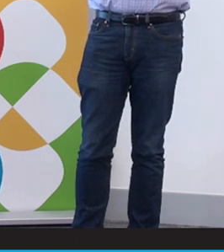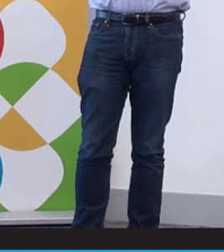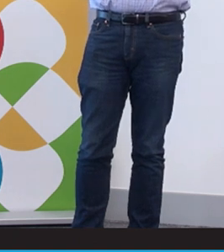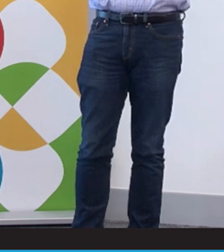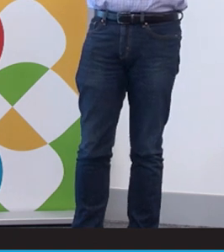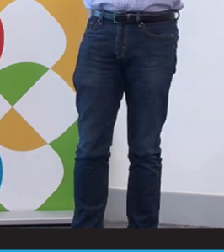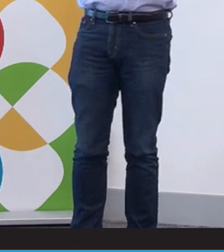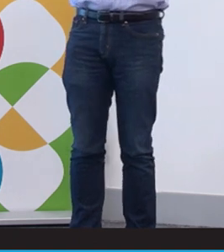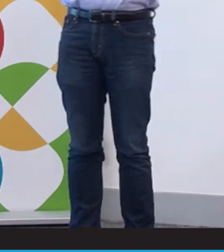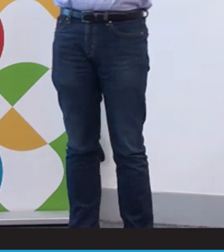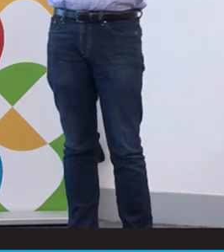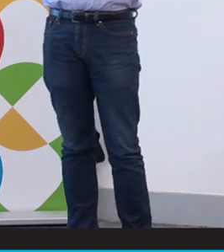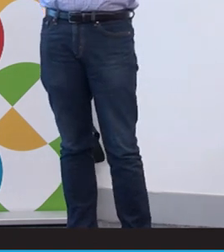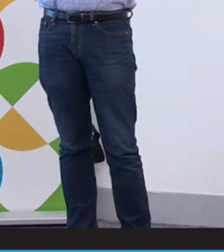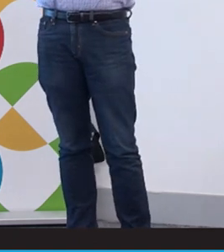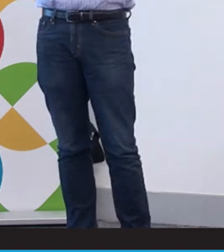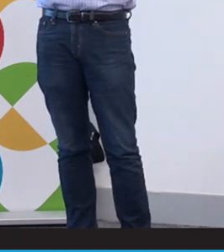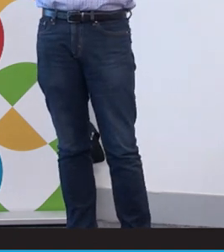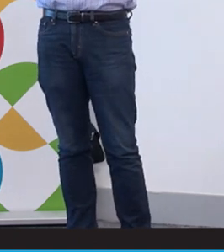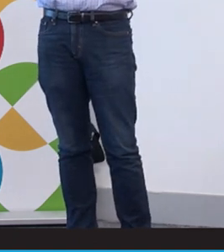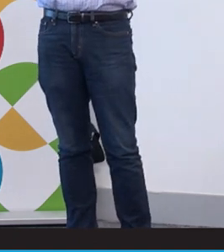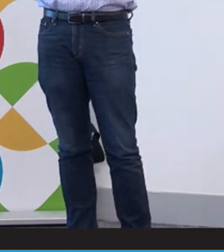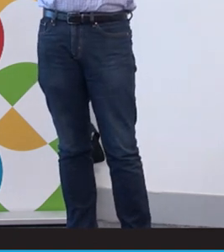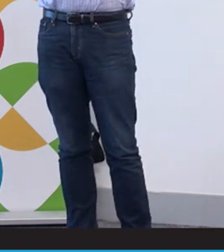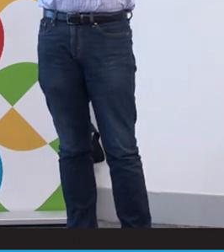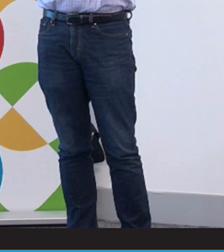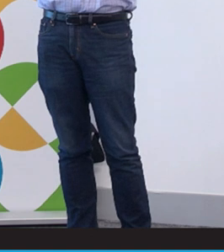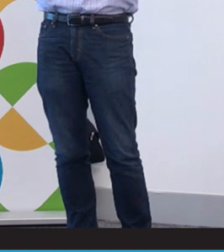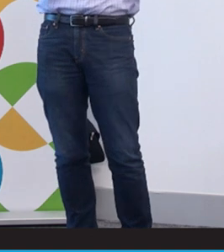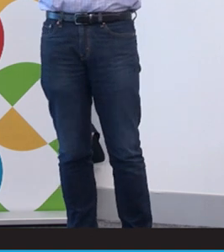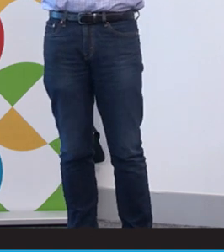a really exciting element and not many, not for profit or disability service providers